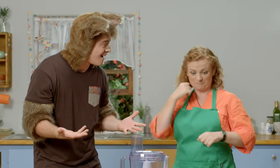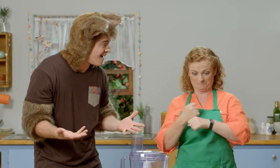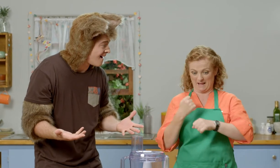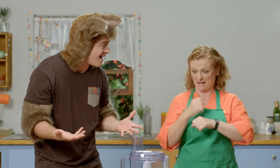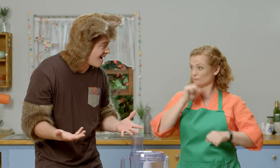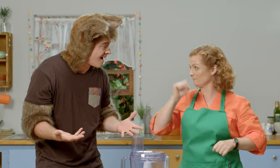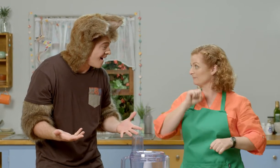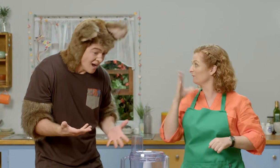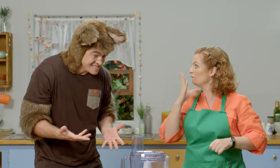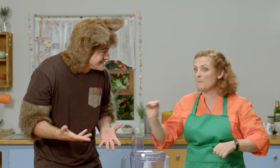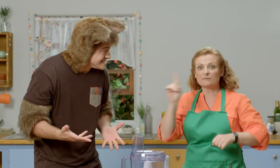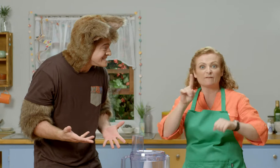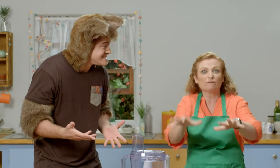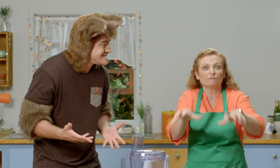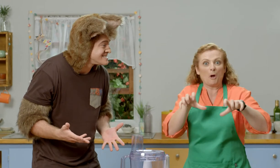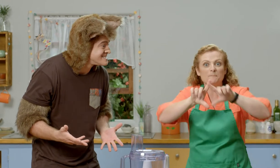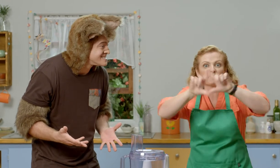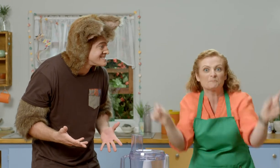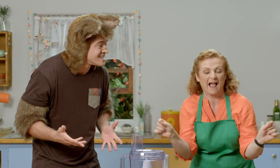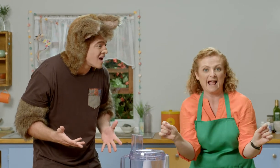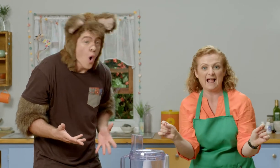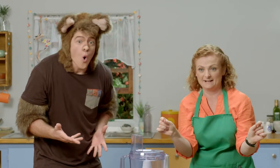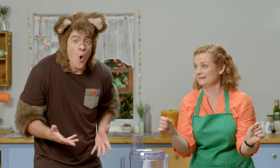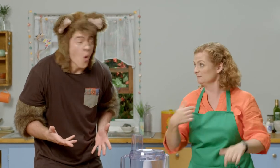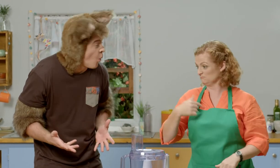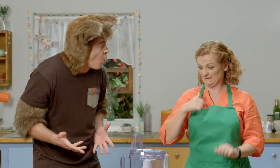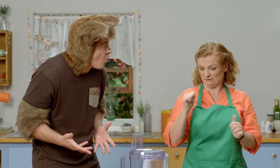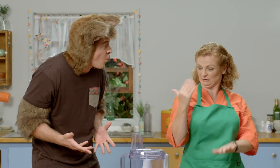Yes, Possum. We're going to make our ice cream from frozen bananas.